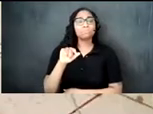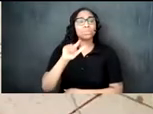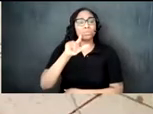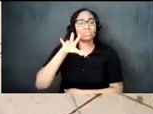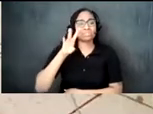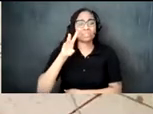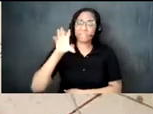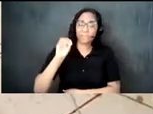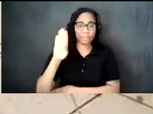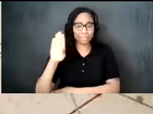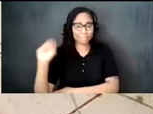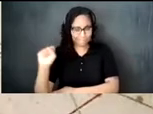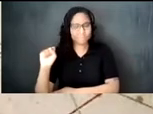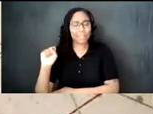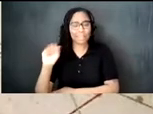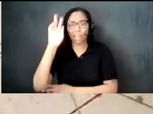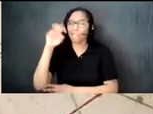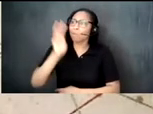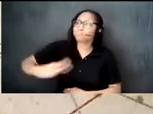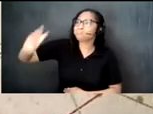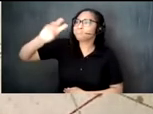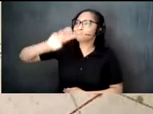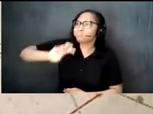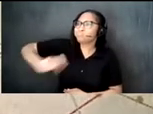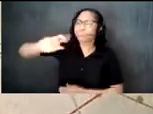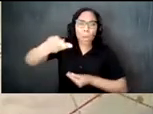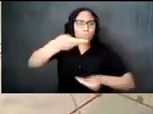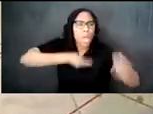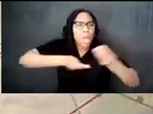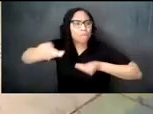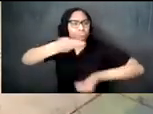missions of trade and exploration crossing the indian ocean between